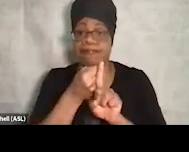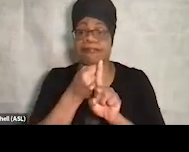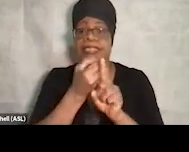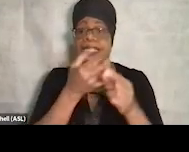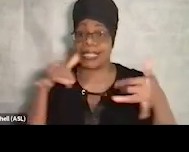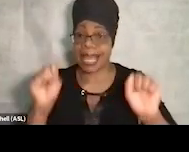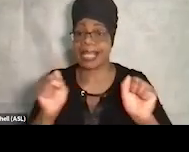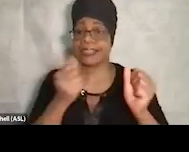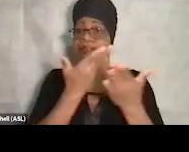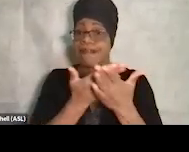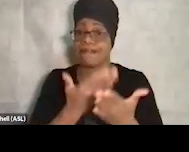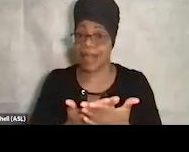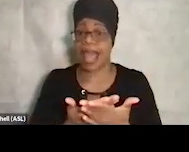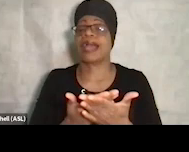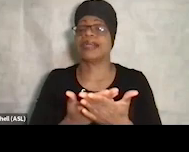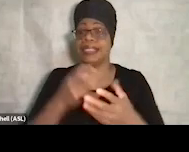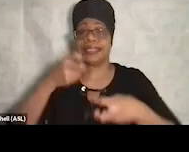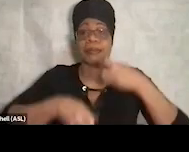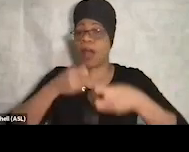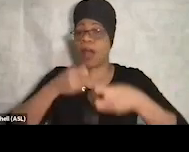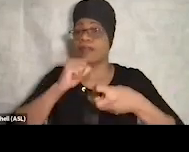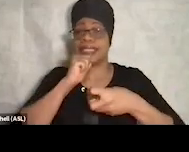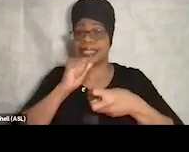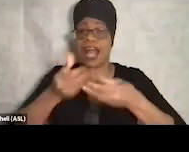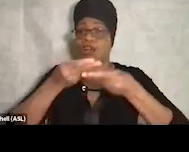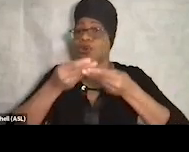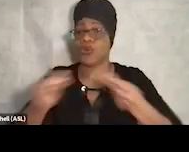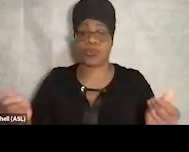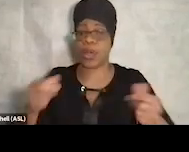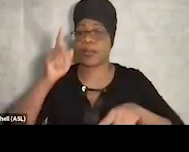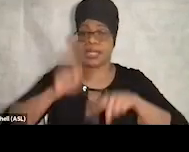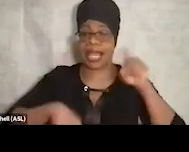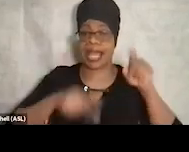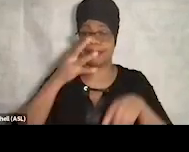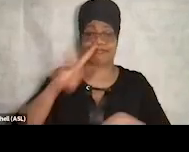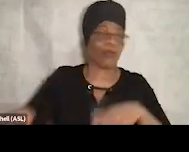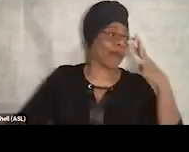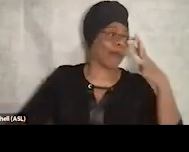that's not going away if we ignore it. And so we probably need to do something about it,